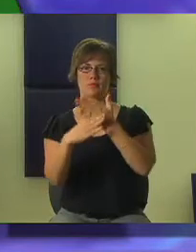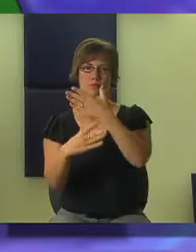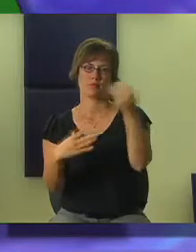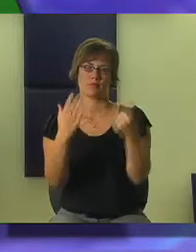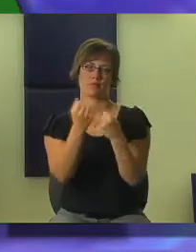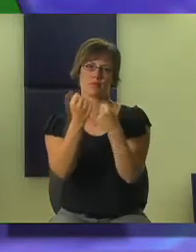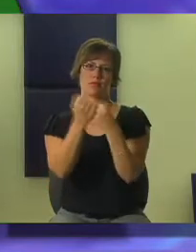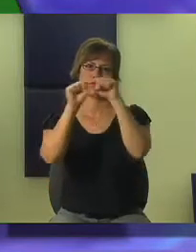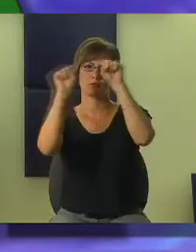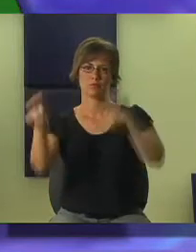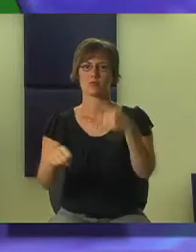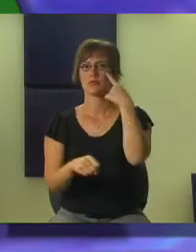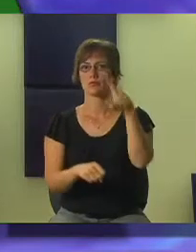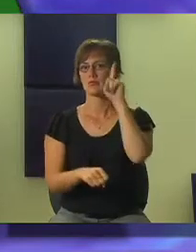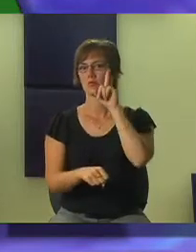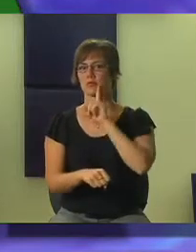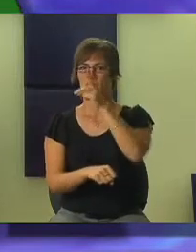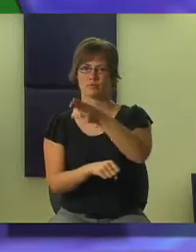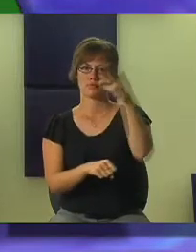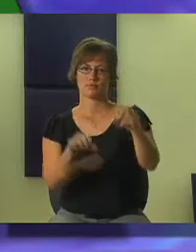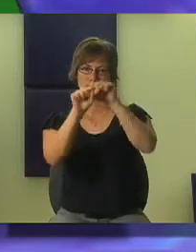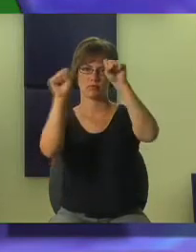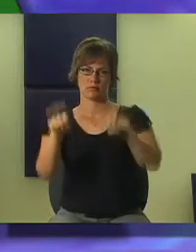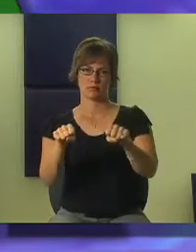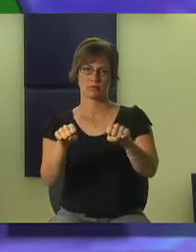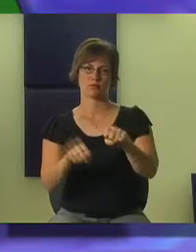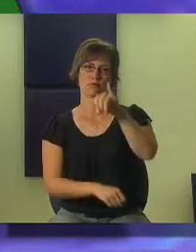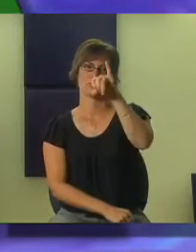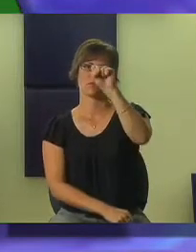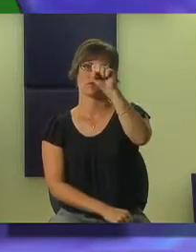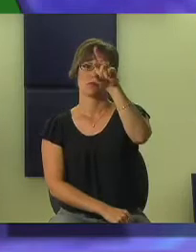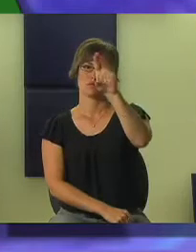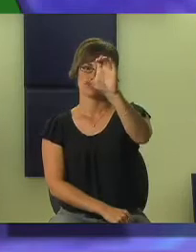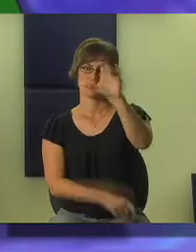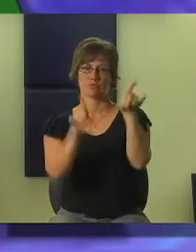Behavior Intervention and Support systems in deaf and hard of hearing programs.